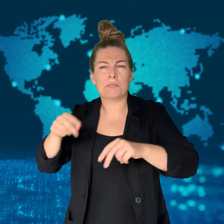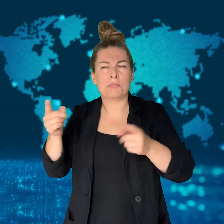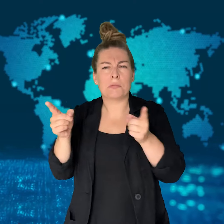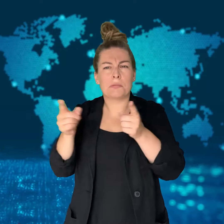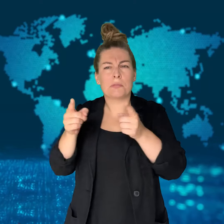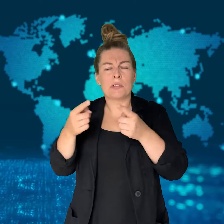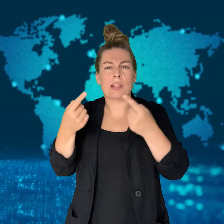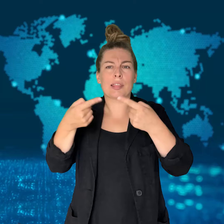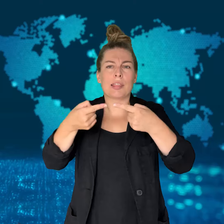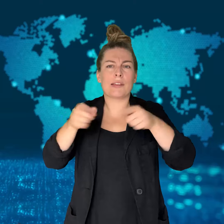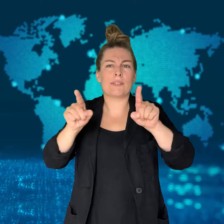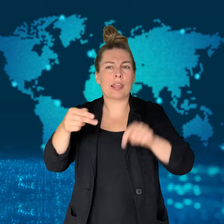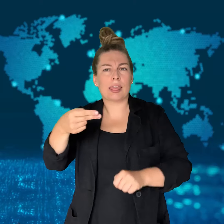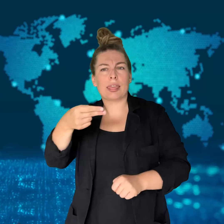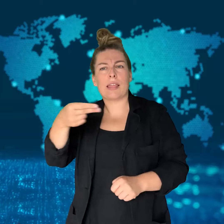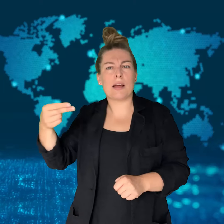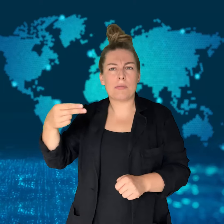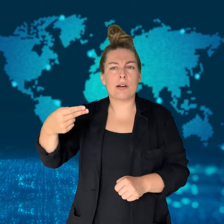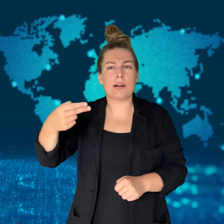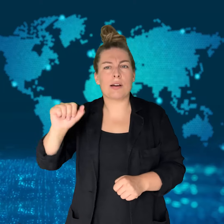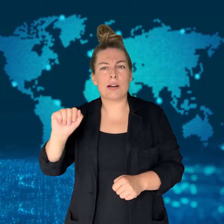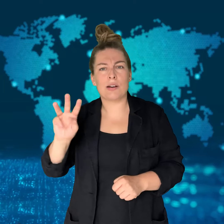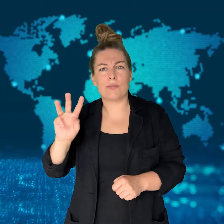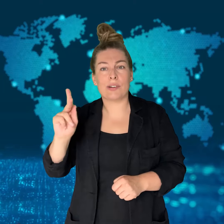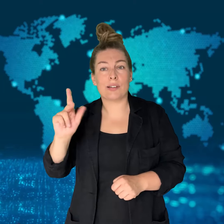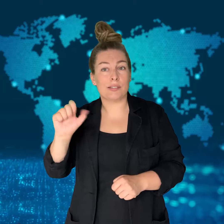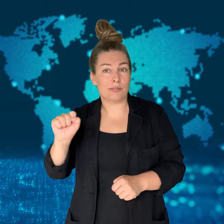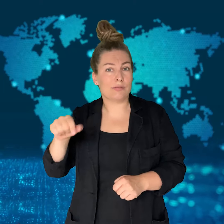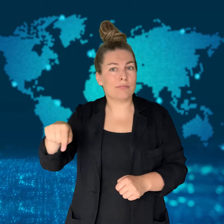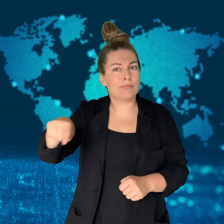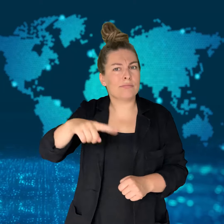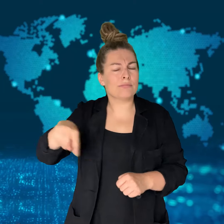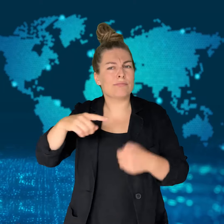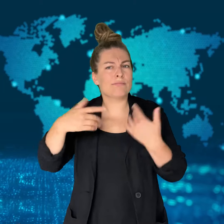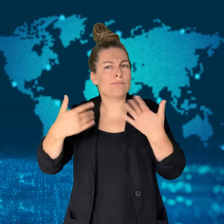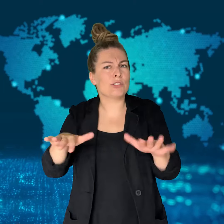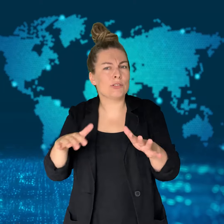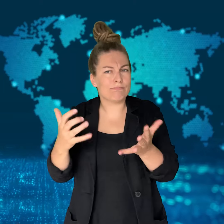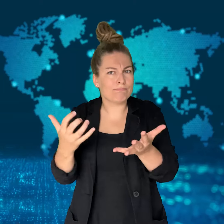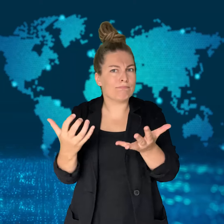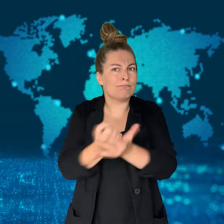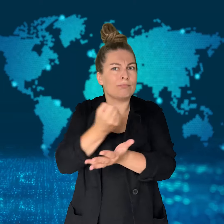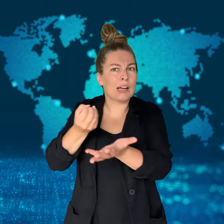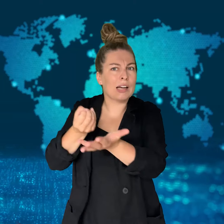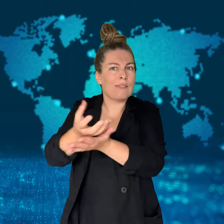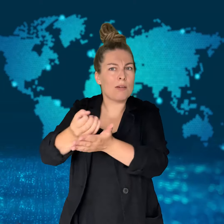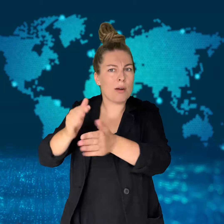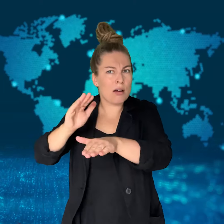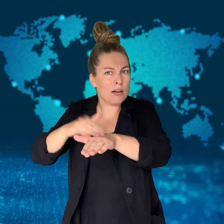Priority Crime Investigation - or Hawks - received information